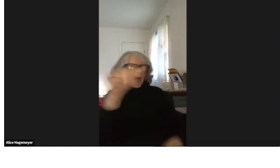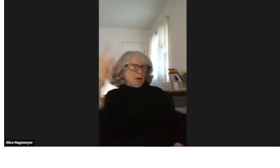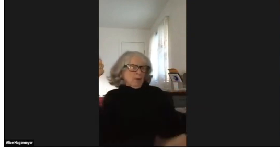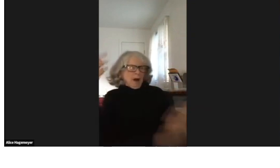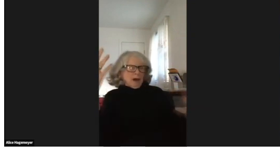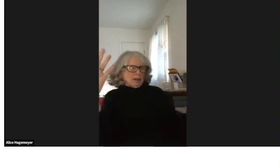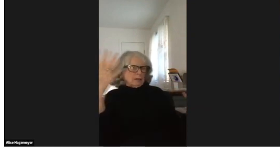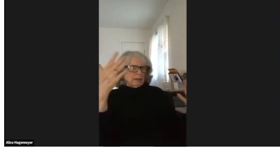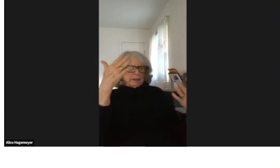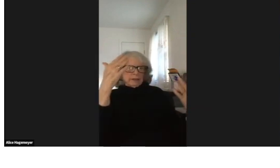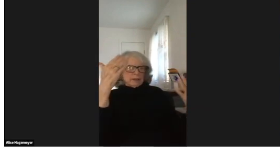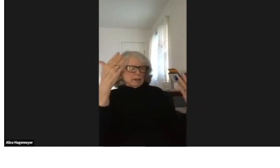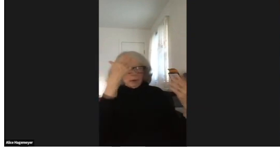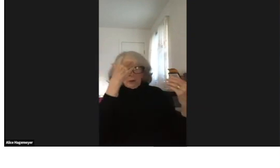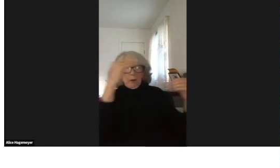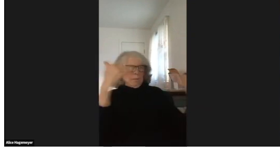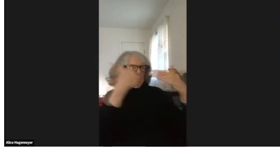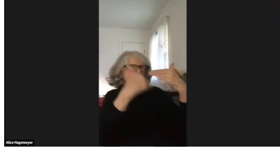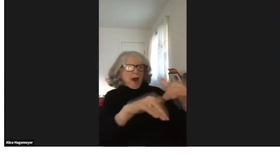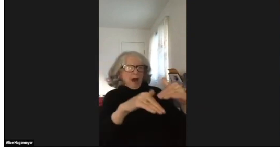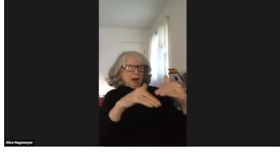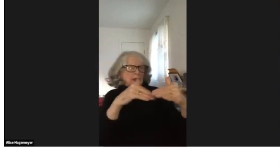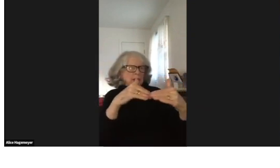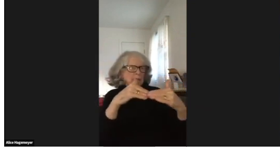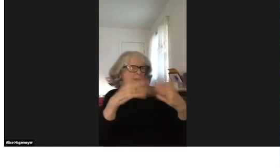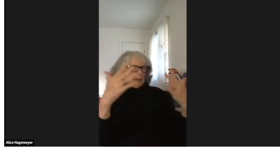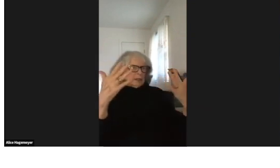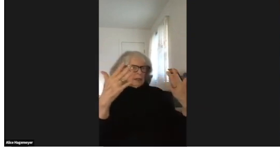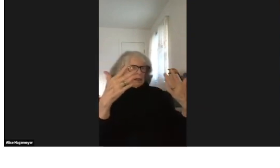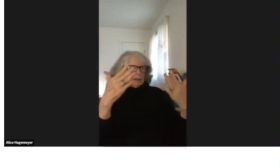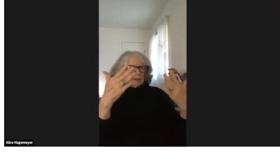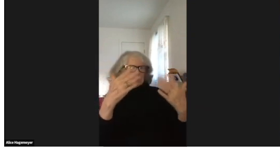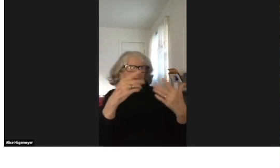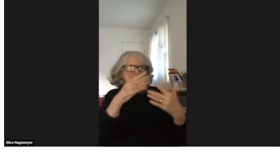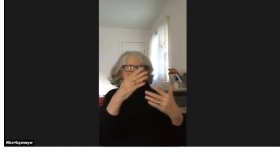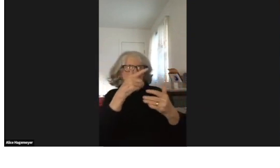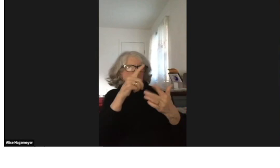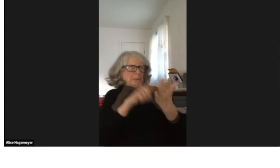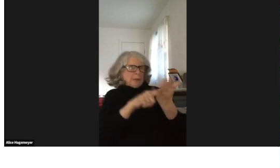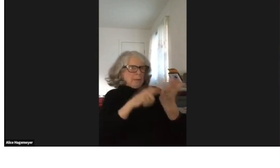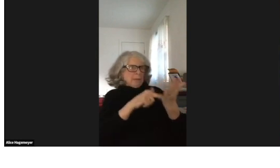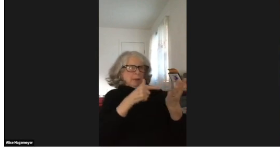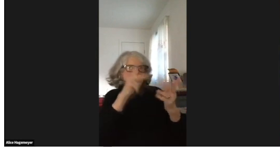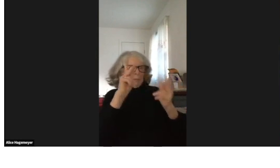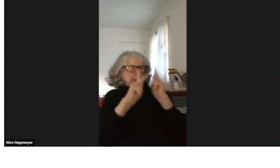Deafness can happen to anyone. That's not limited to a few.